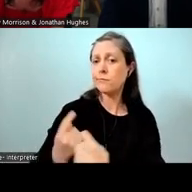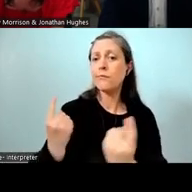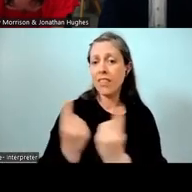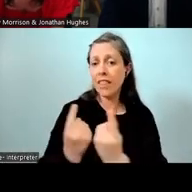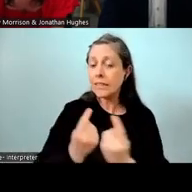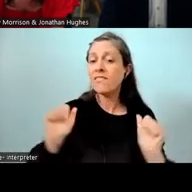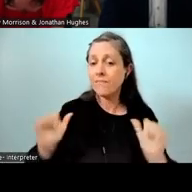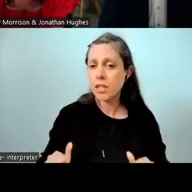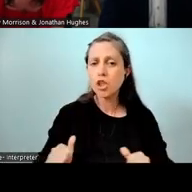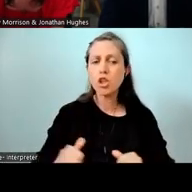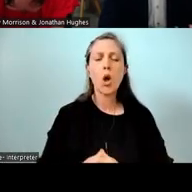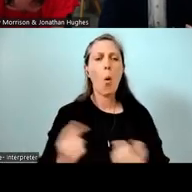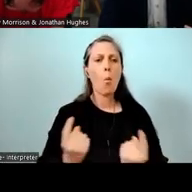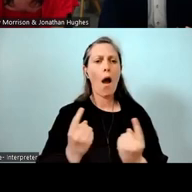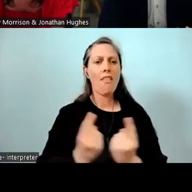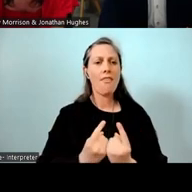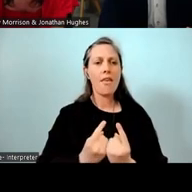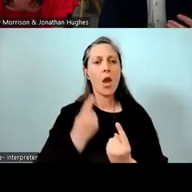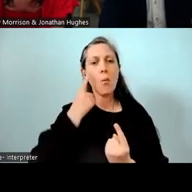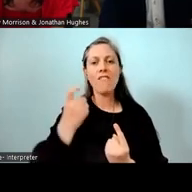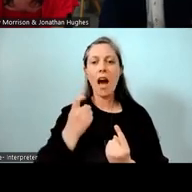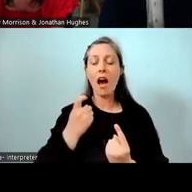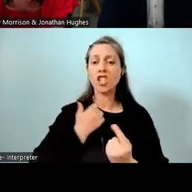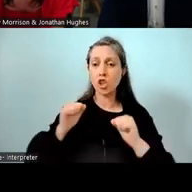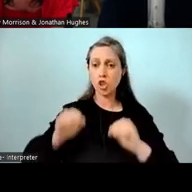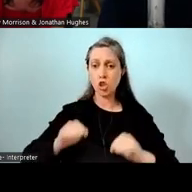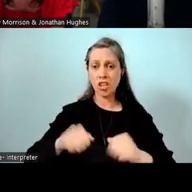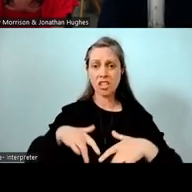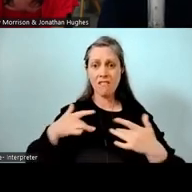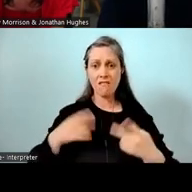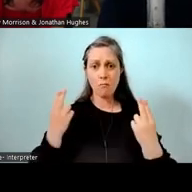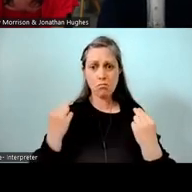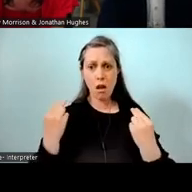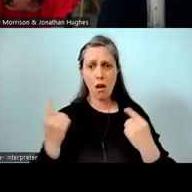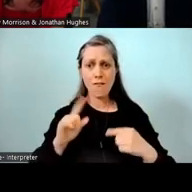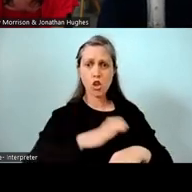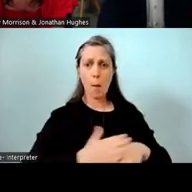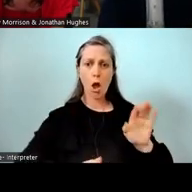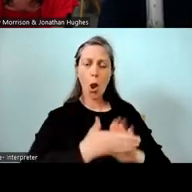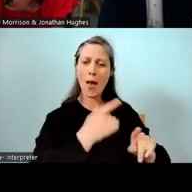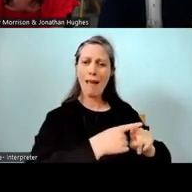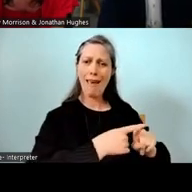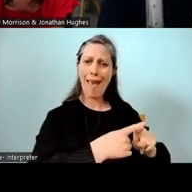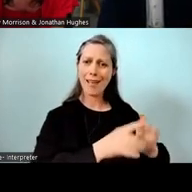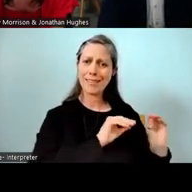was that it was really daunting for our Māori medium students to go into English medium classes. And I suppose the first year,